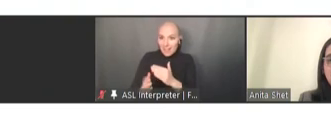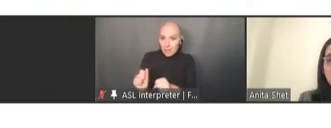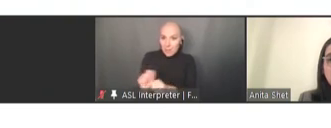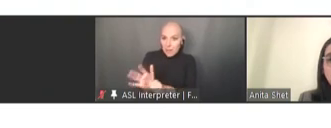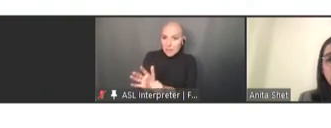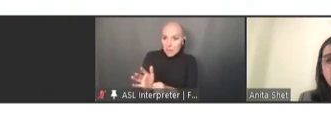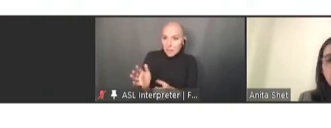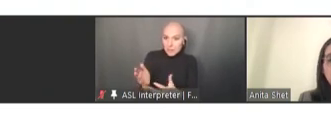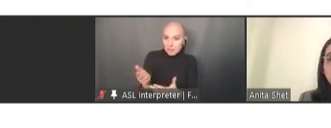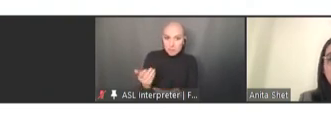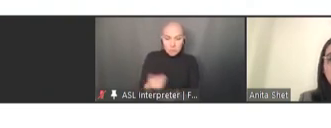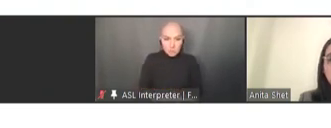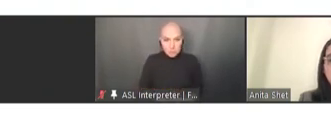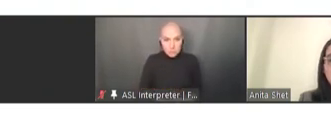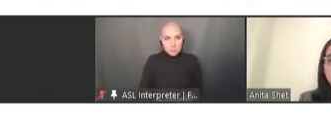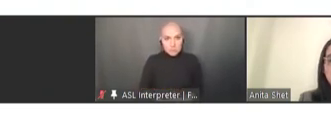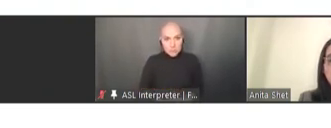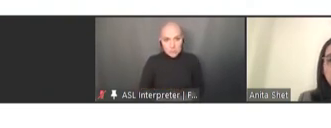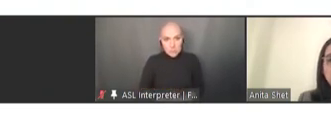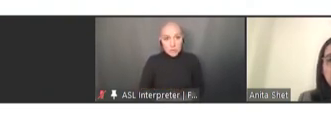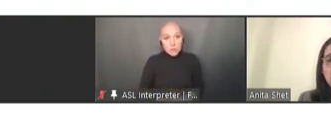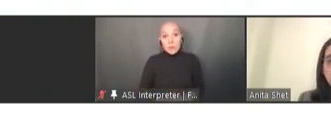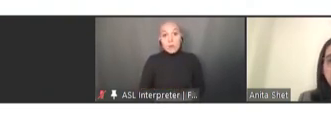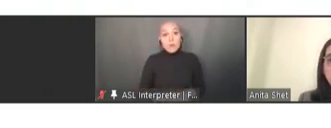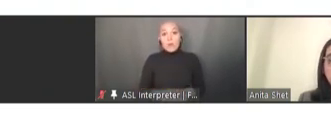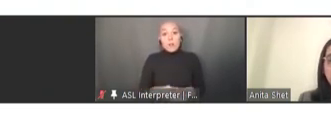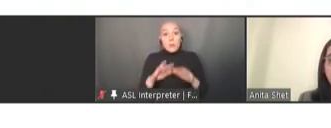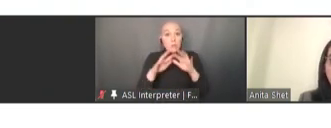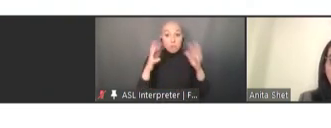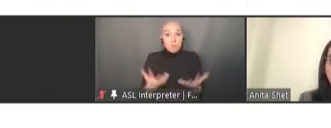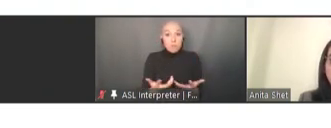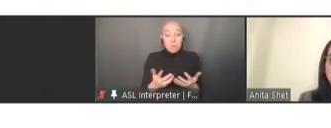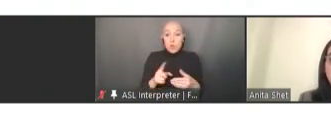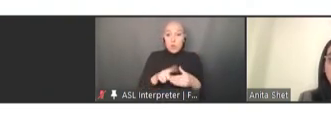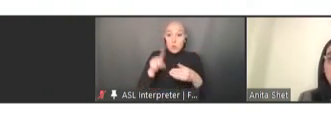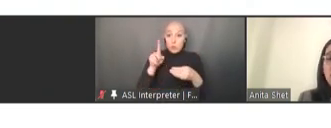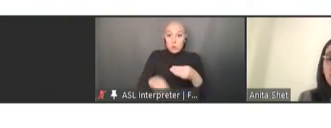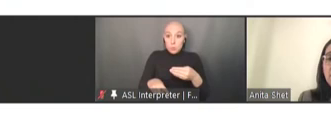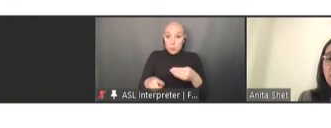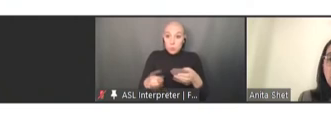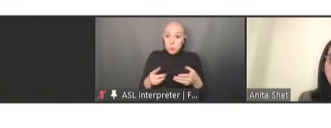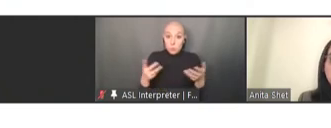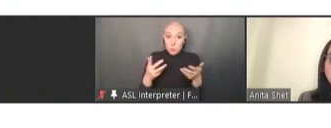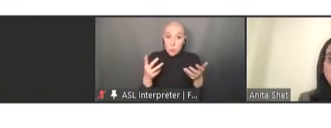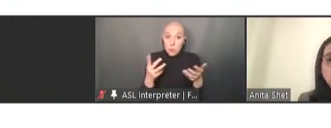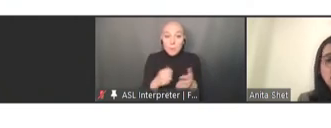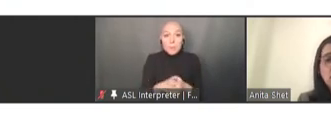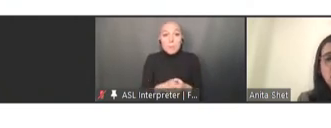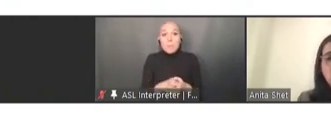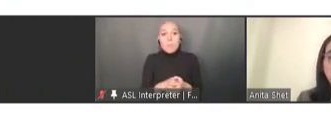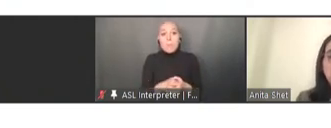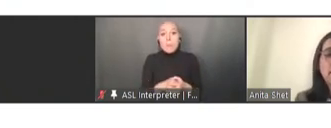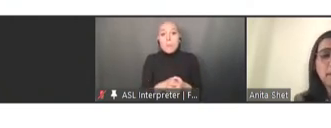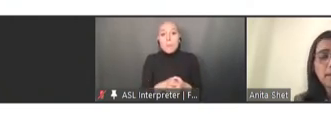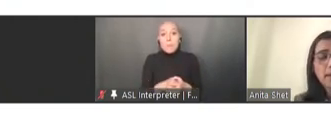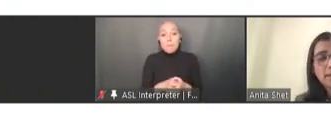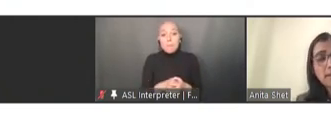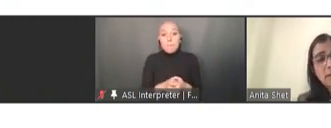So, overall, the conclusions state that more than two years into the pandemic, health systems